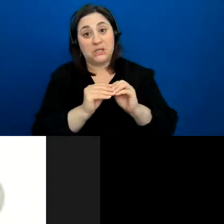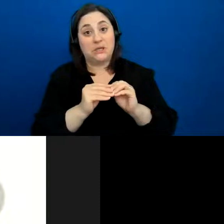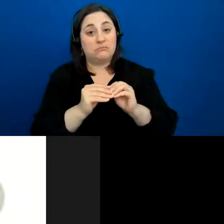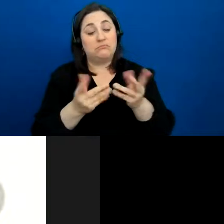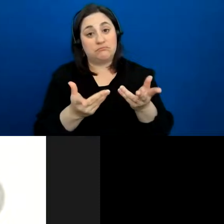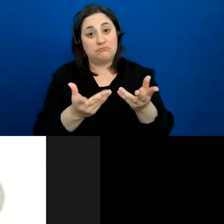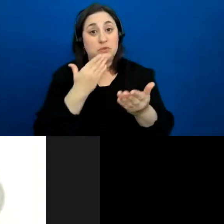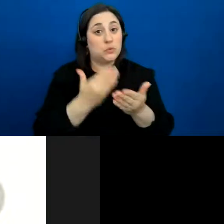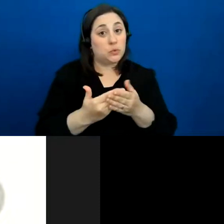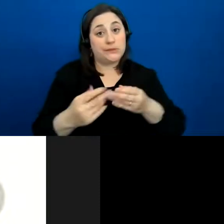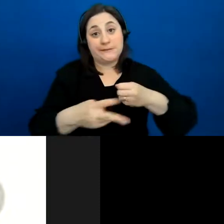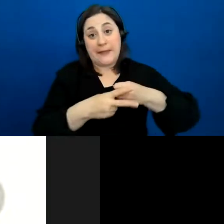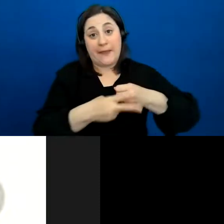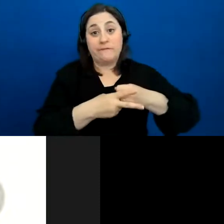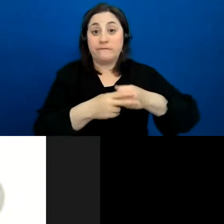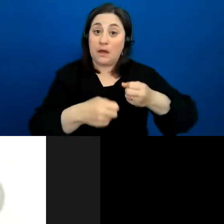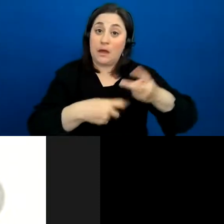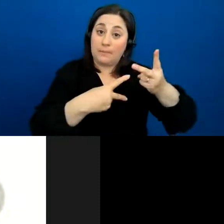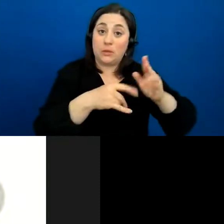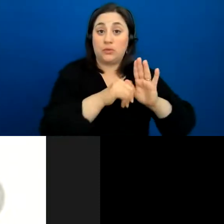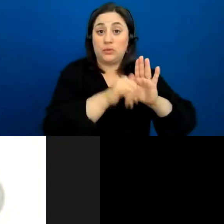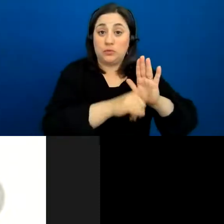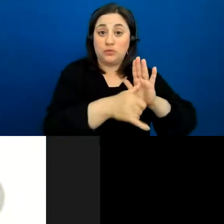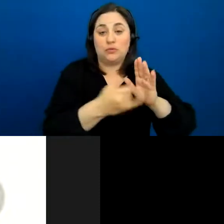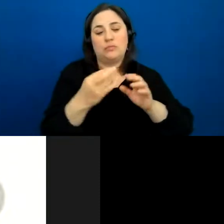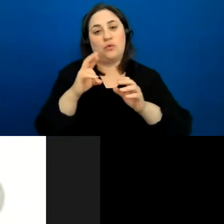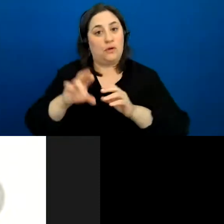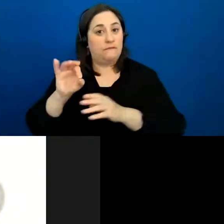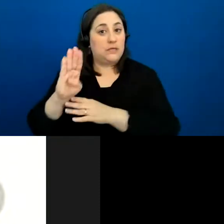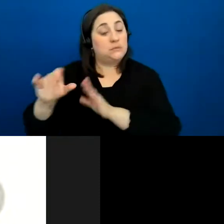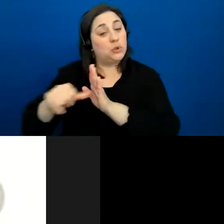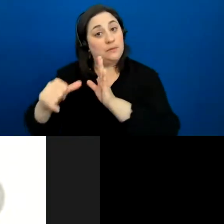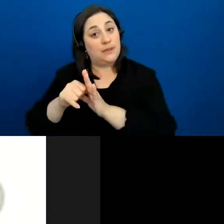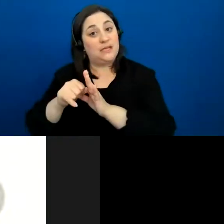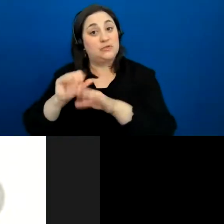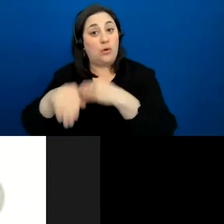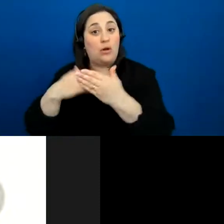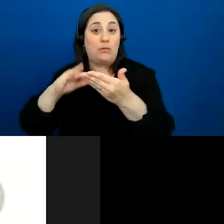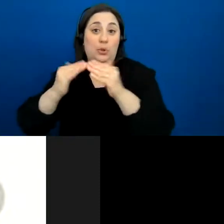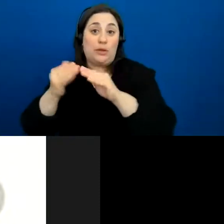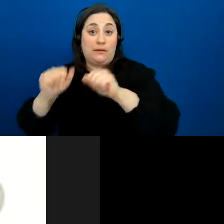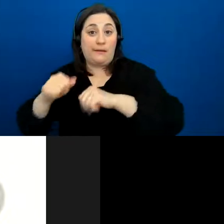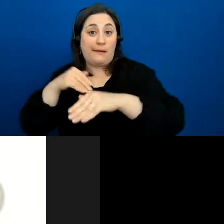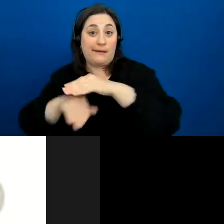Saving them and uploading them to either YouTube and the Facebook page for your community.